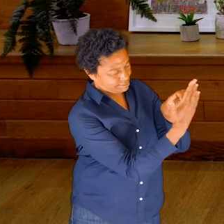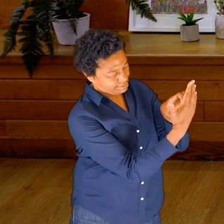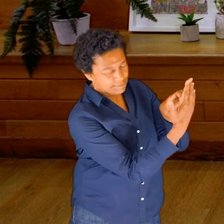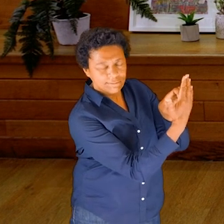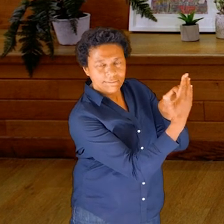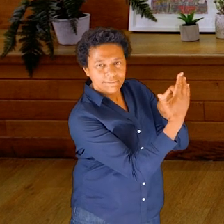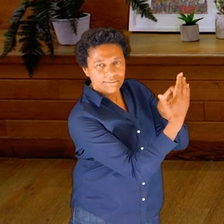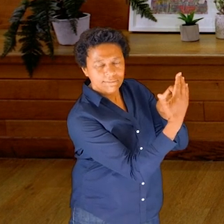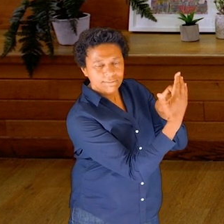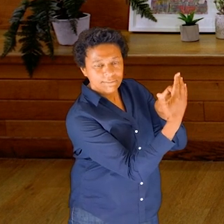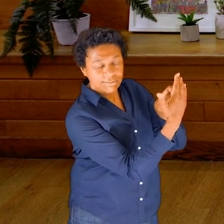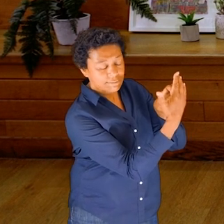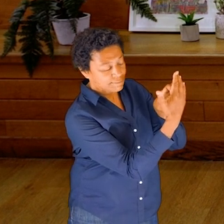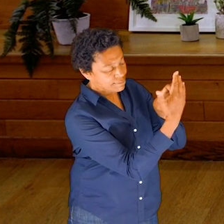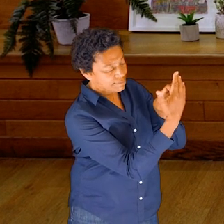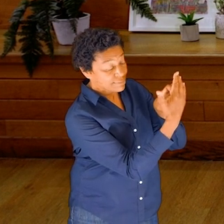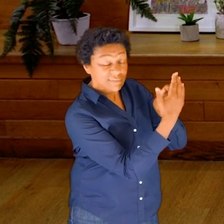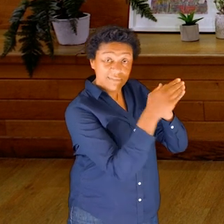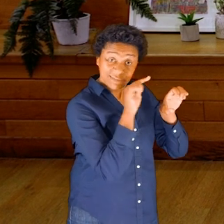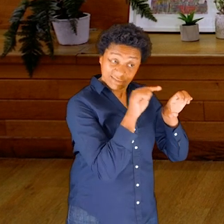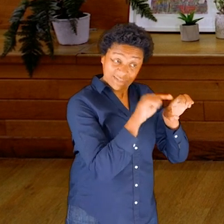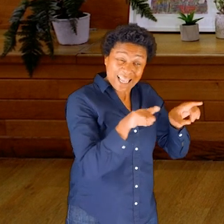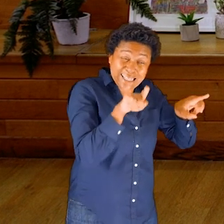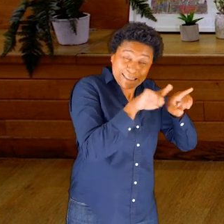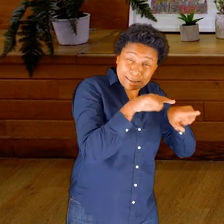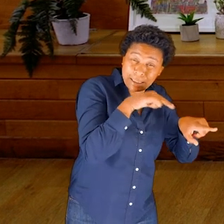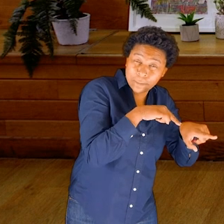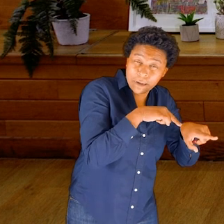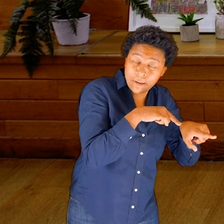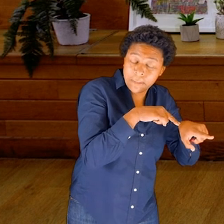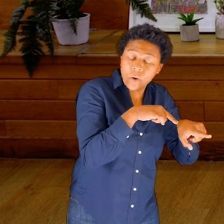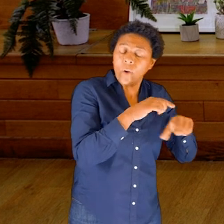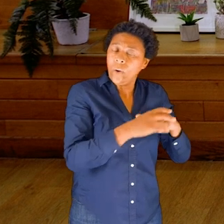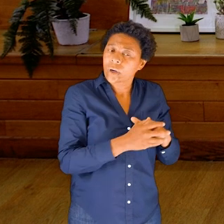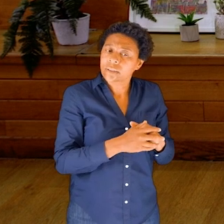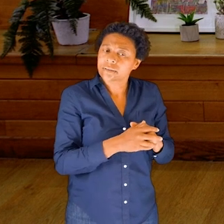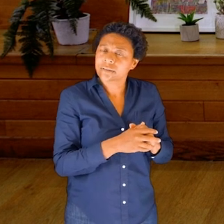And while we’re letting that energy or that heat transfer,